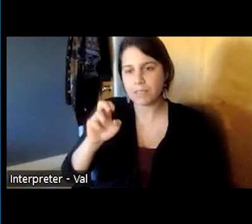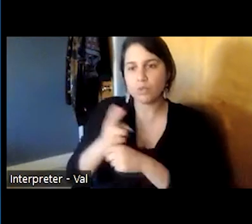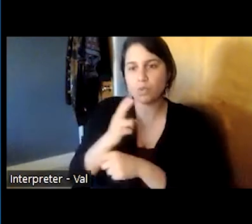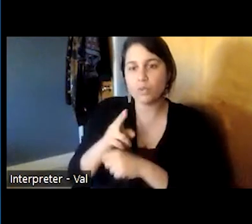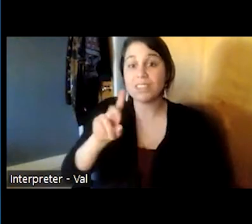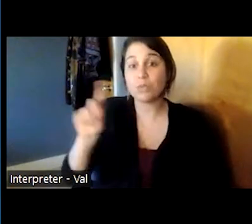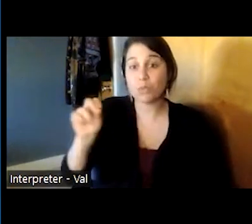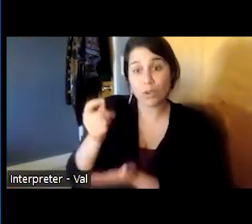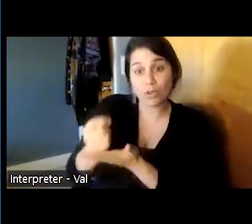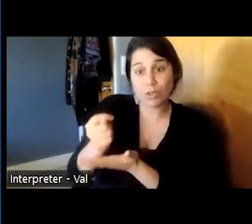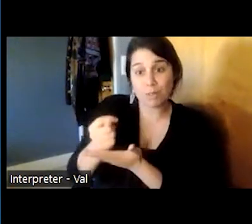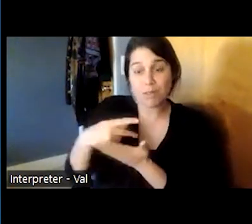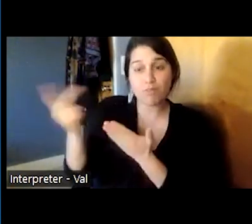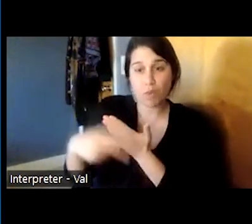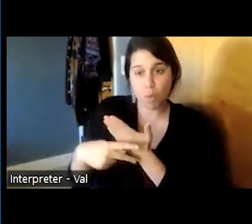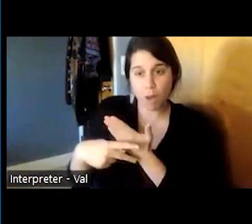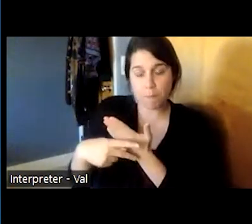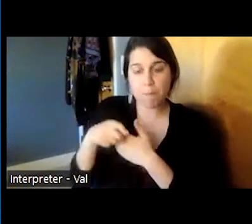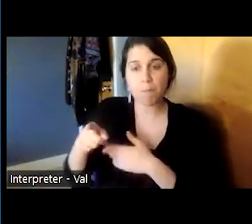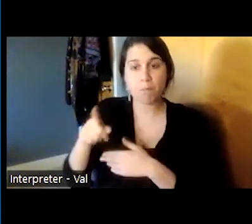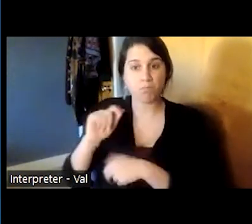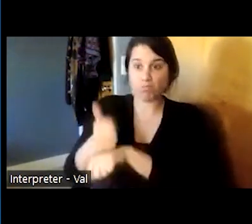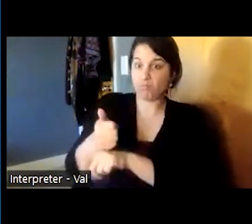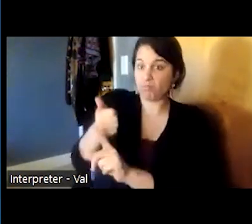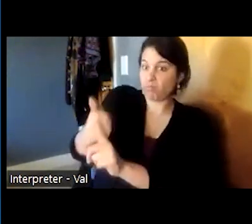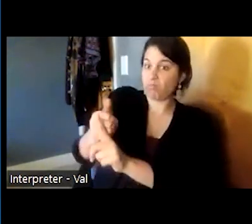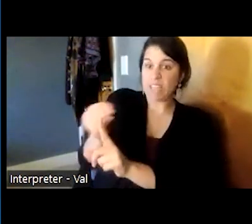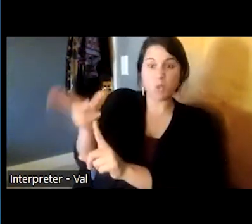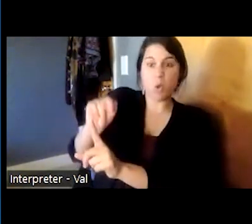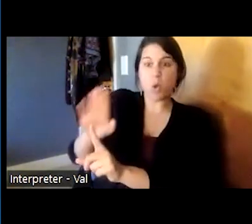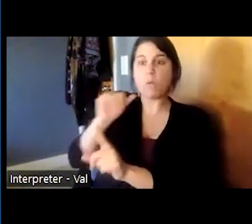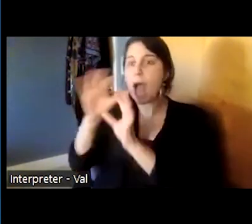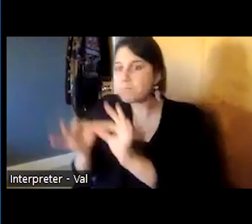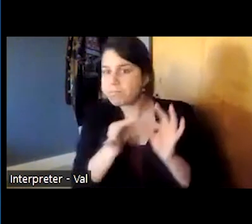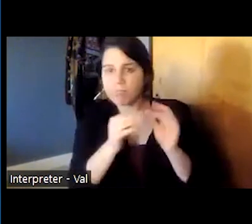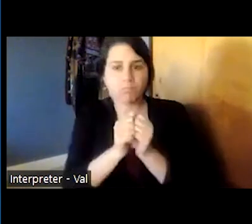as a freestanding program not connected to the methadone program